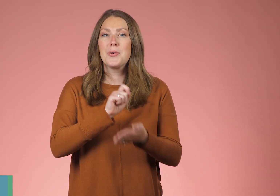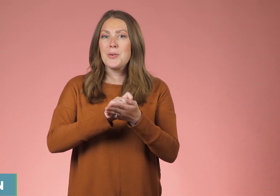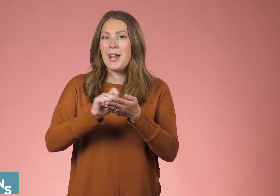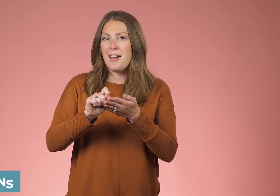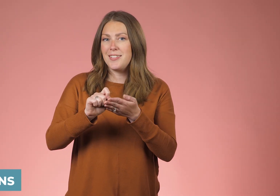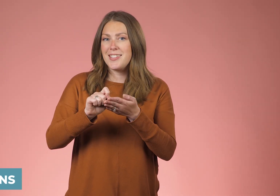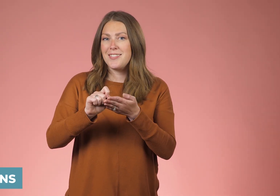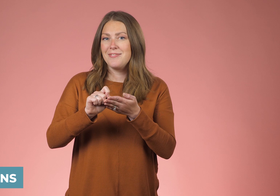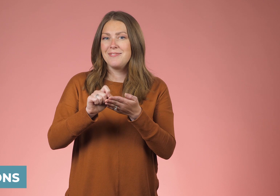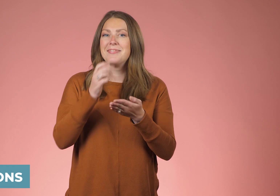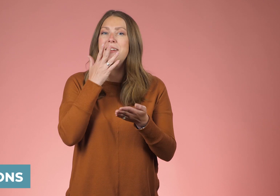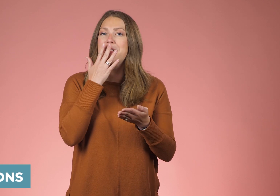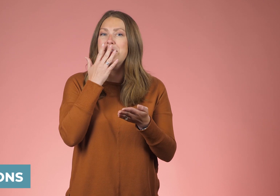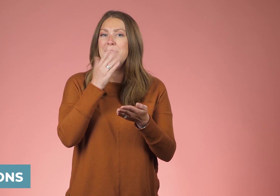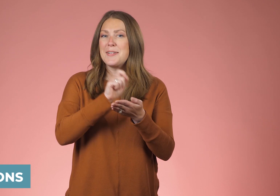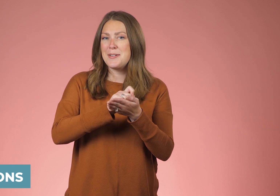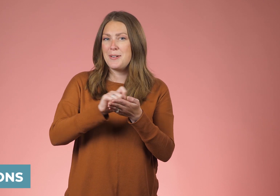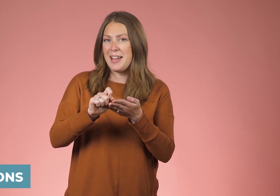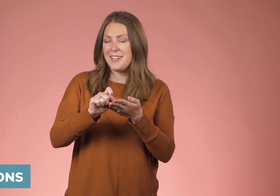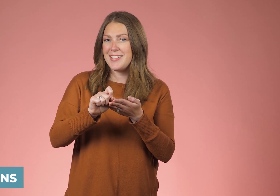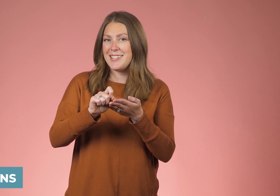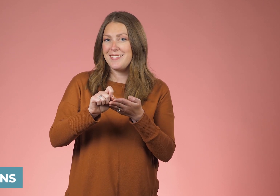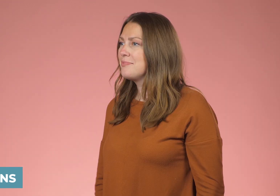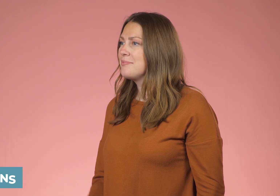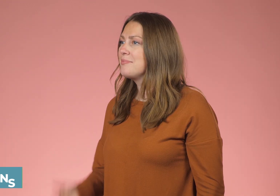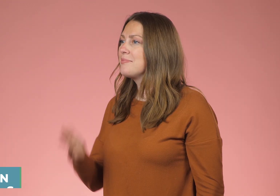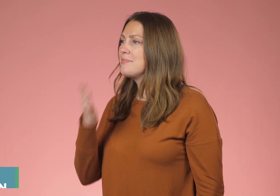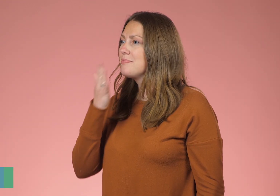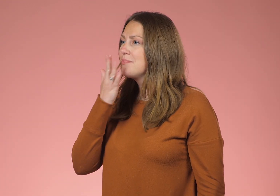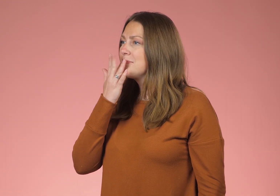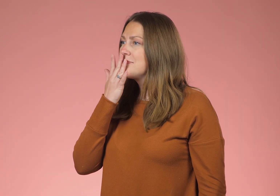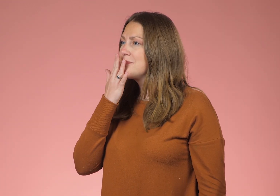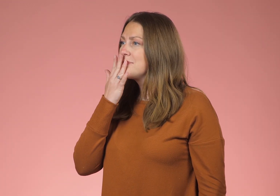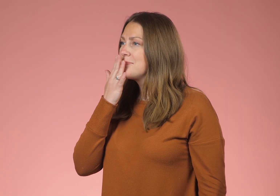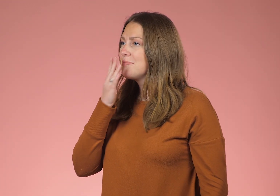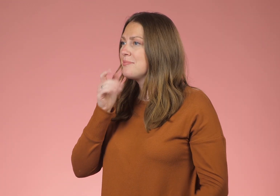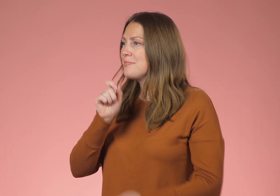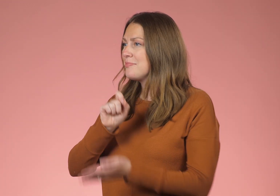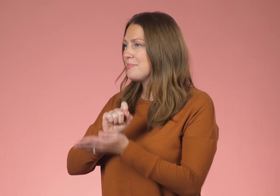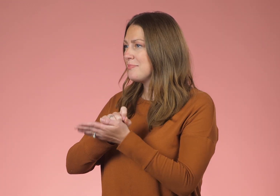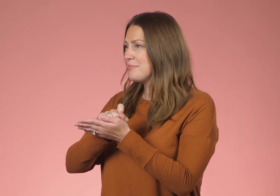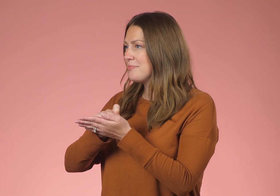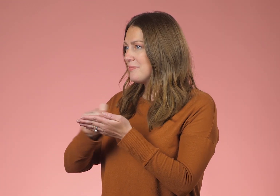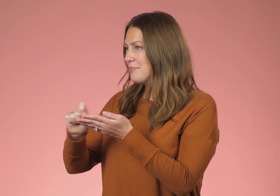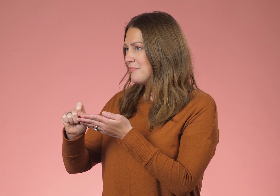Crayons It's design color. And like you're writing.